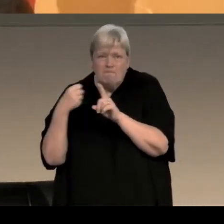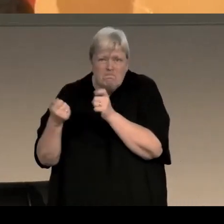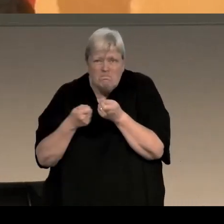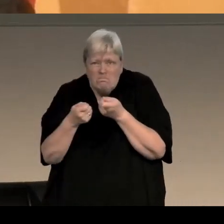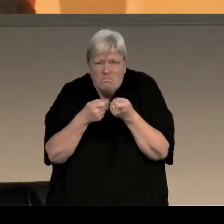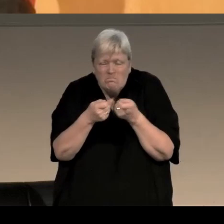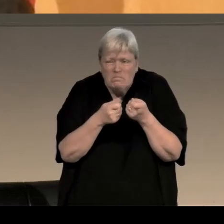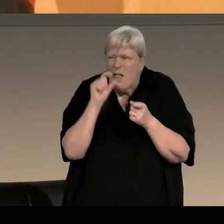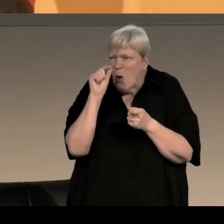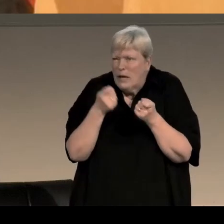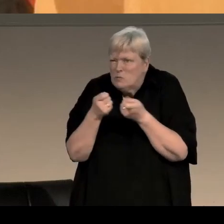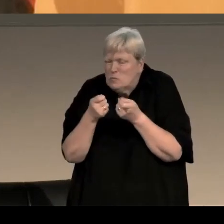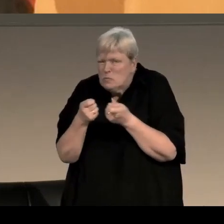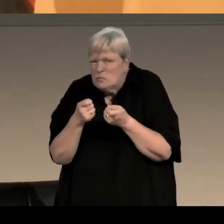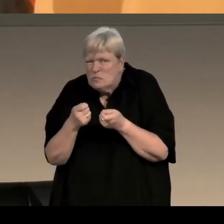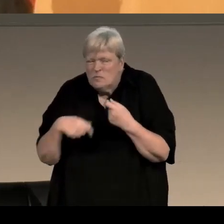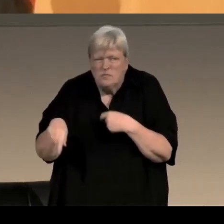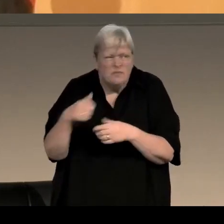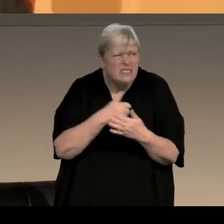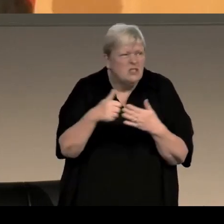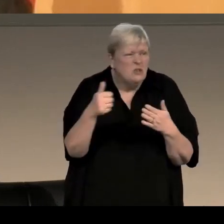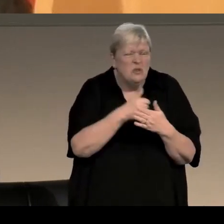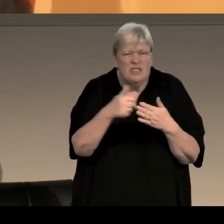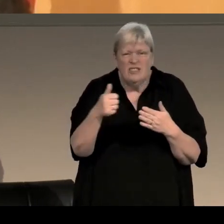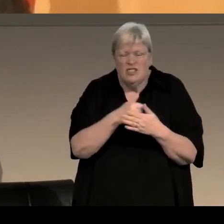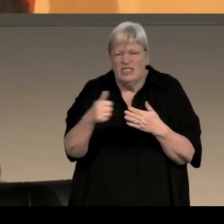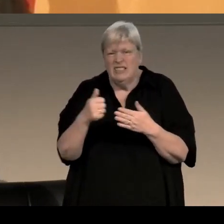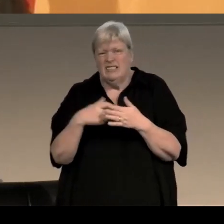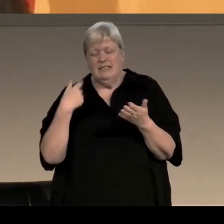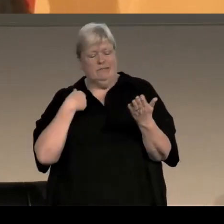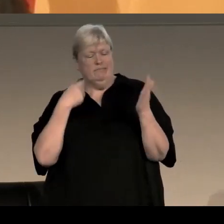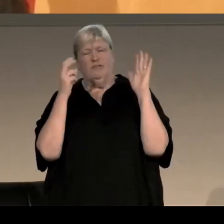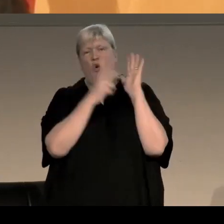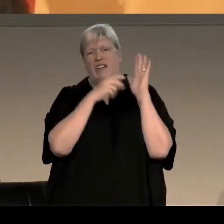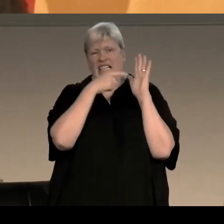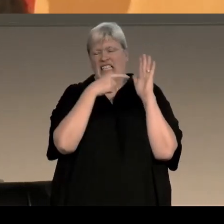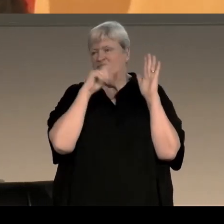usually along the lines of having a clause in your contract that says they can't make substantive changes